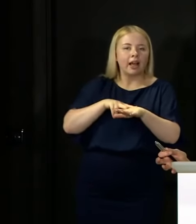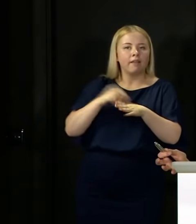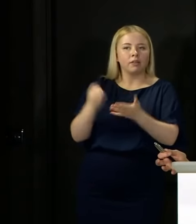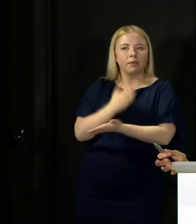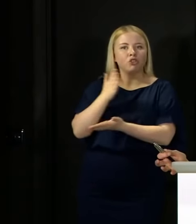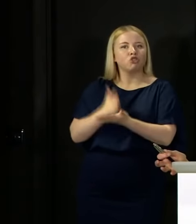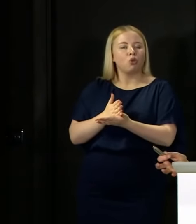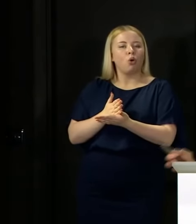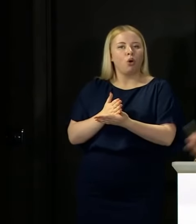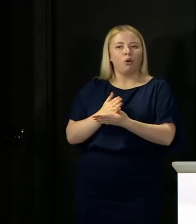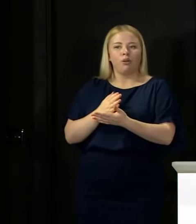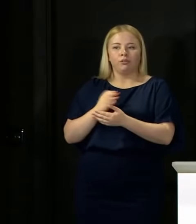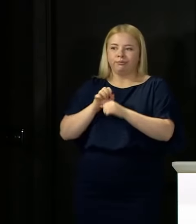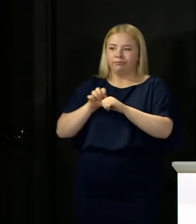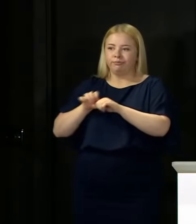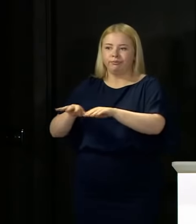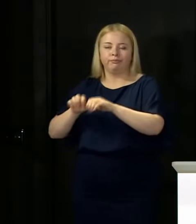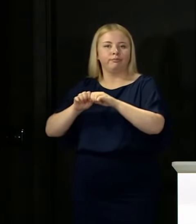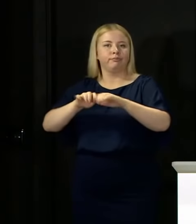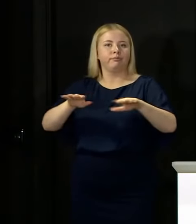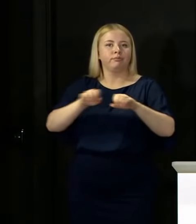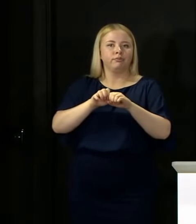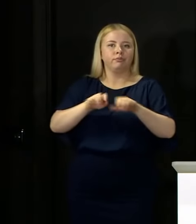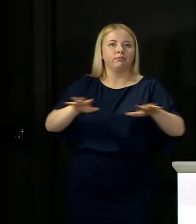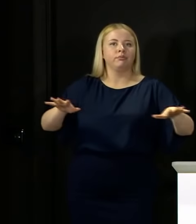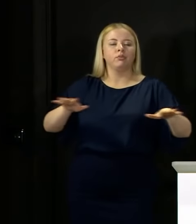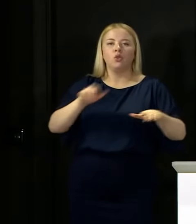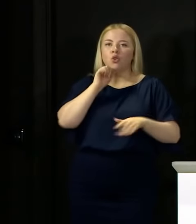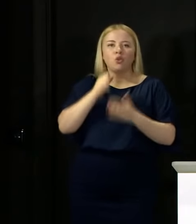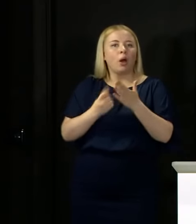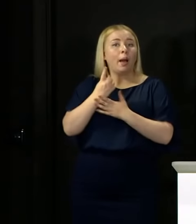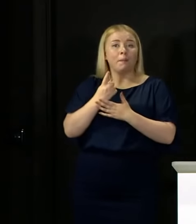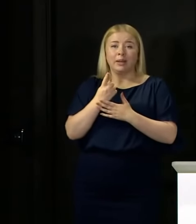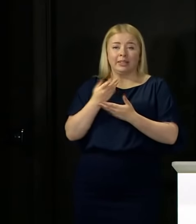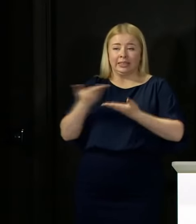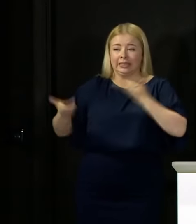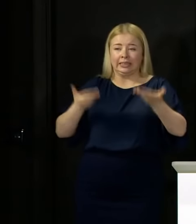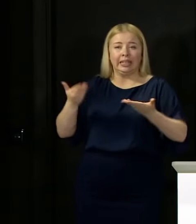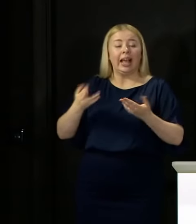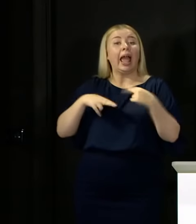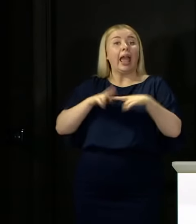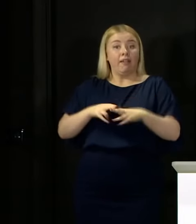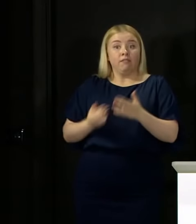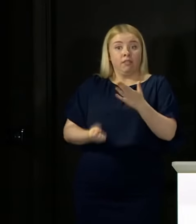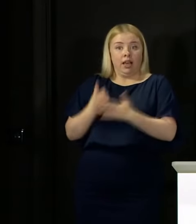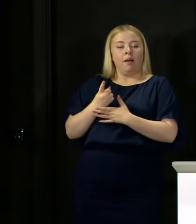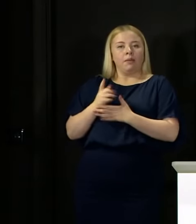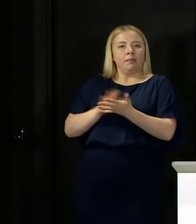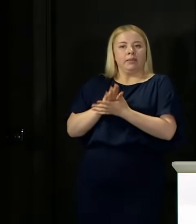these outbreaks don't arise, and when they do they're easier to get under control.